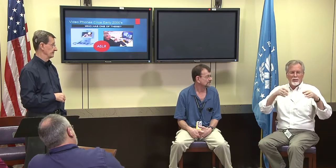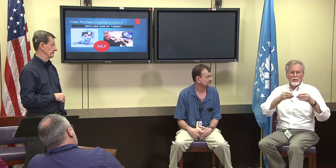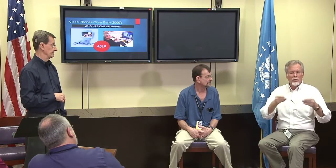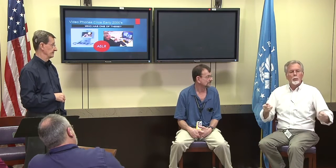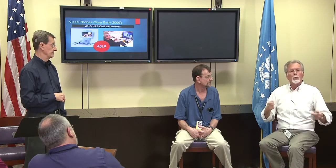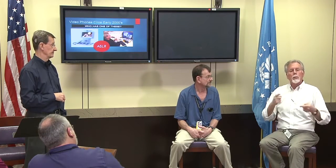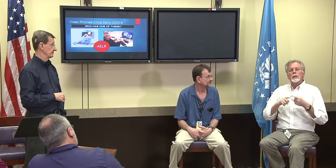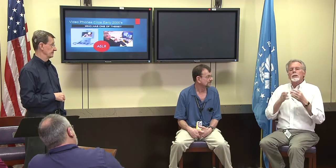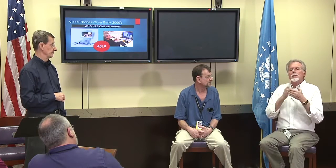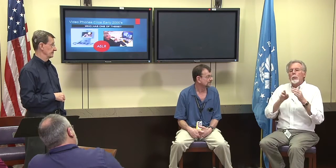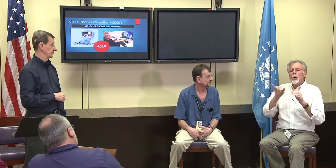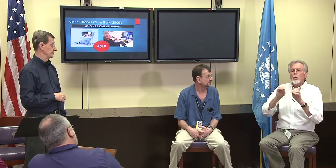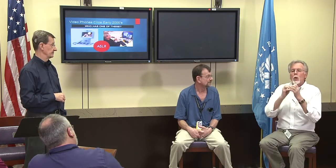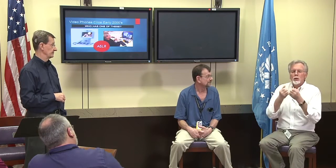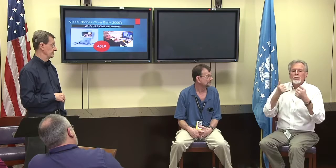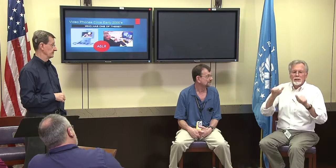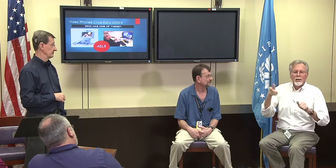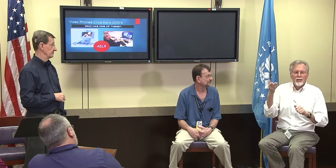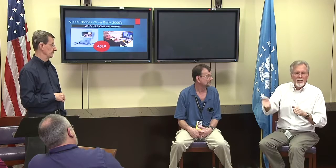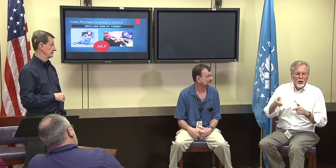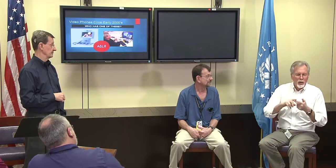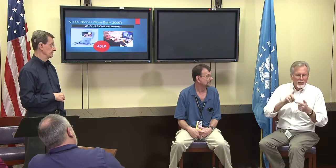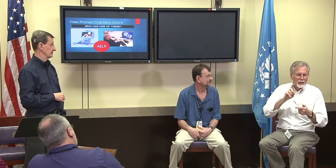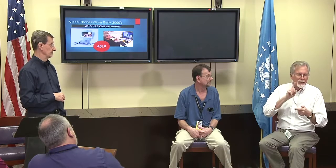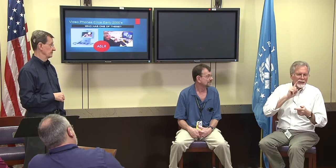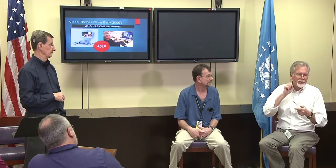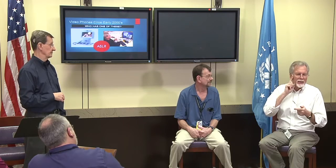All those connections may be replacing some of that.